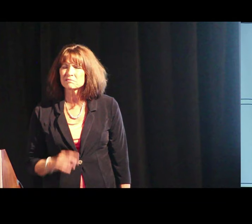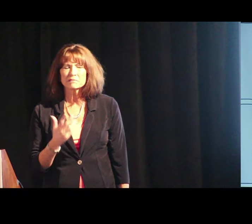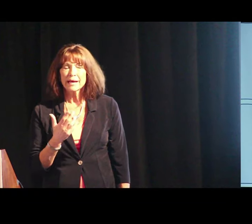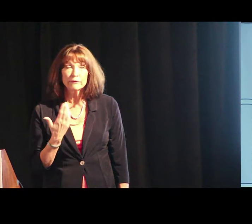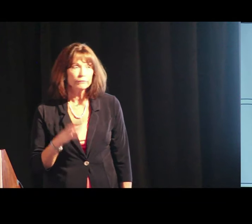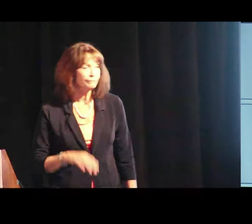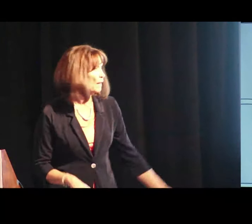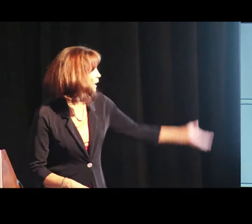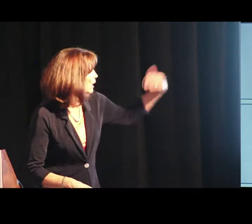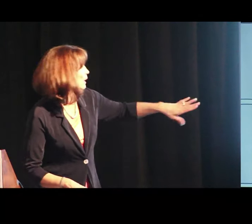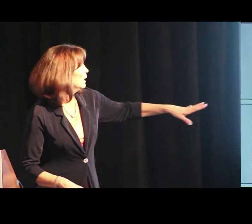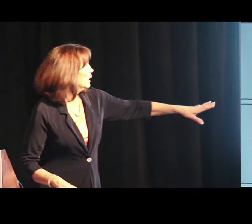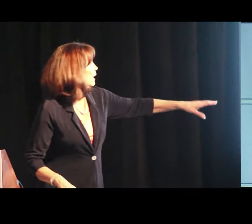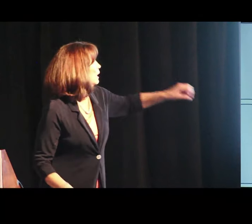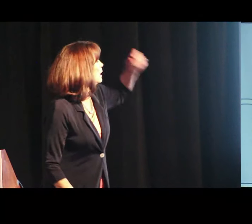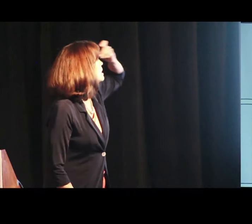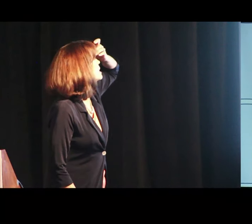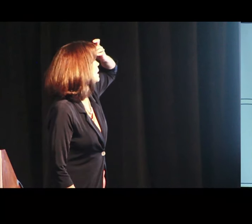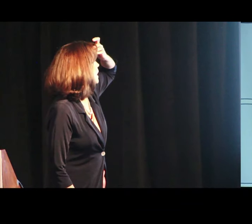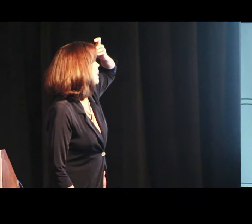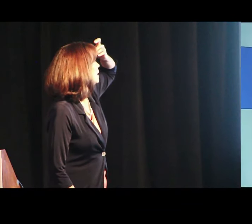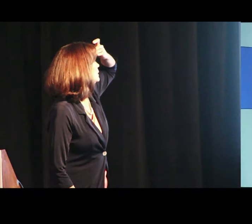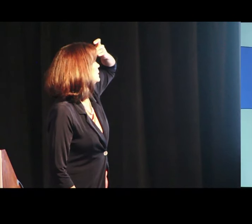I don't know.